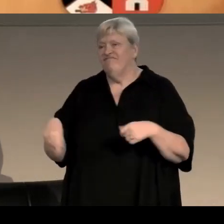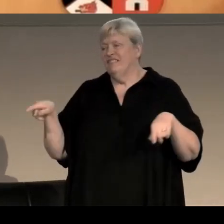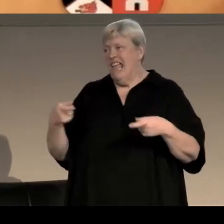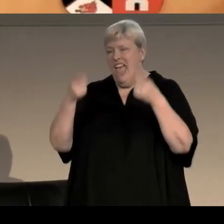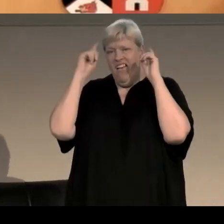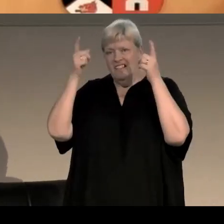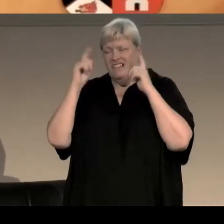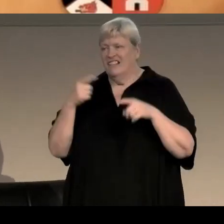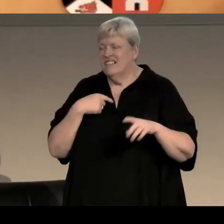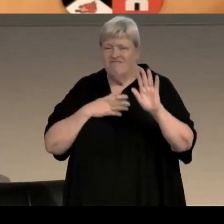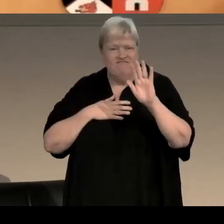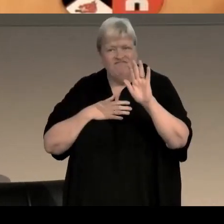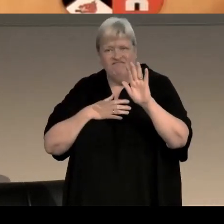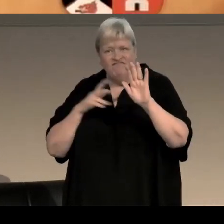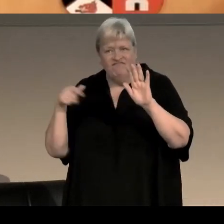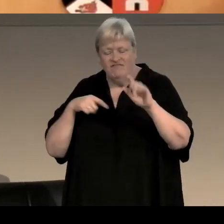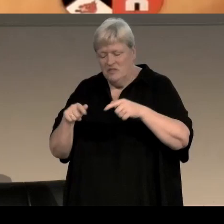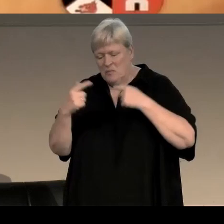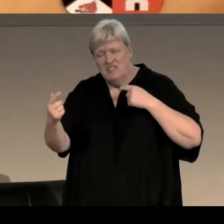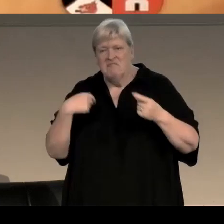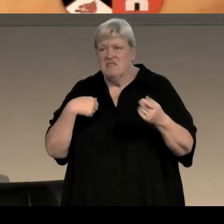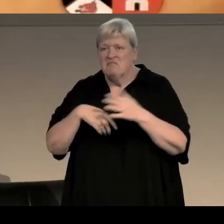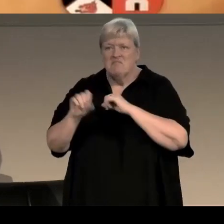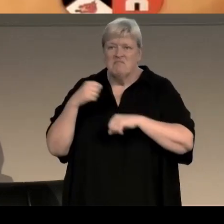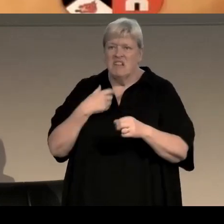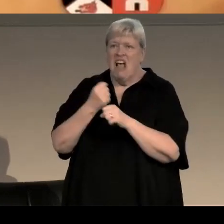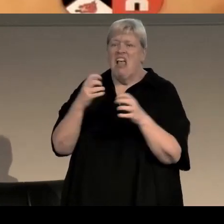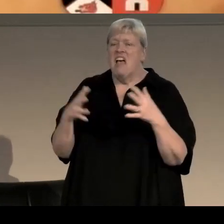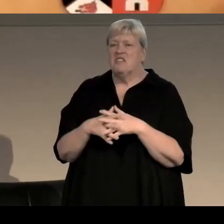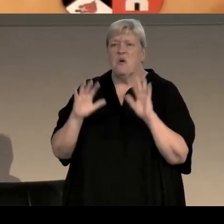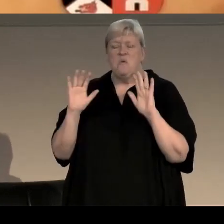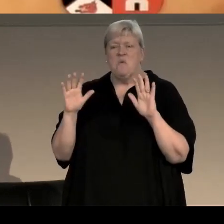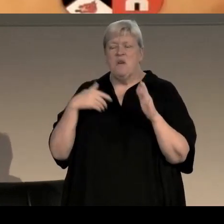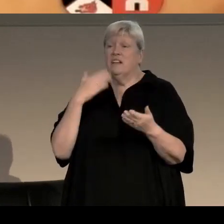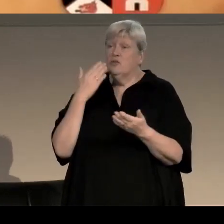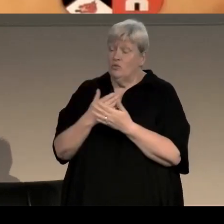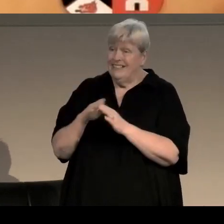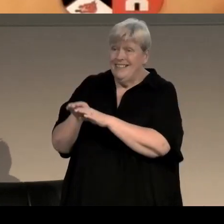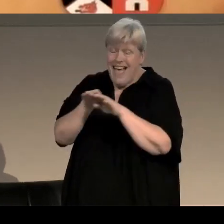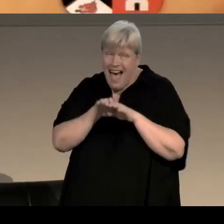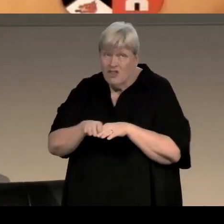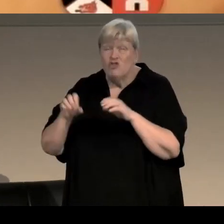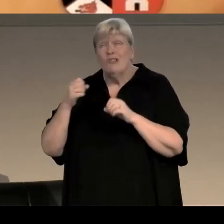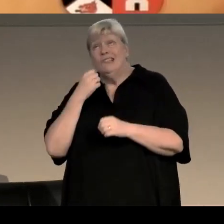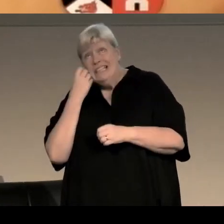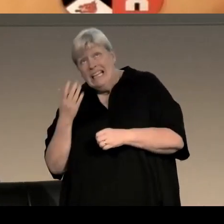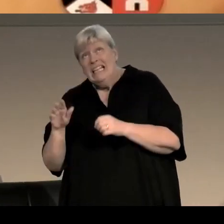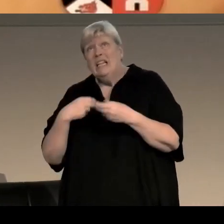was an old drinking buddy of his opposite number on the Daily Clarion in Glasgow. And it was a national daily, if you counted Scotland as a nation.